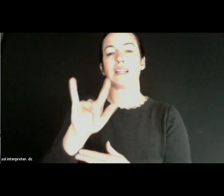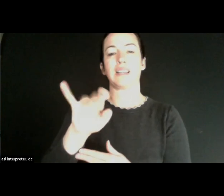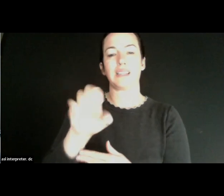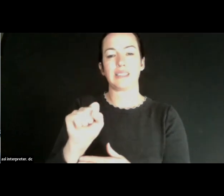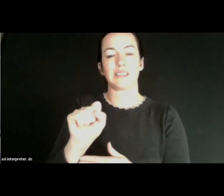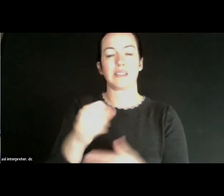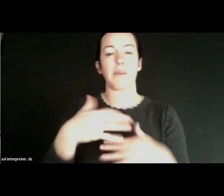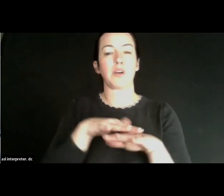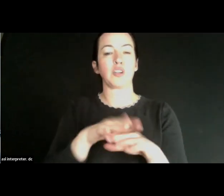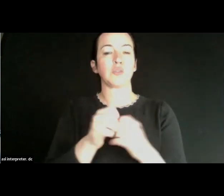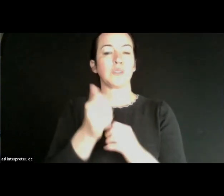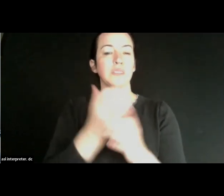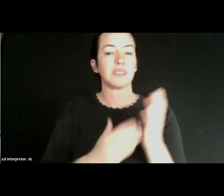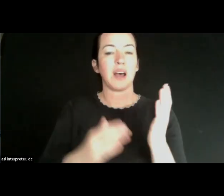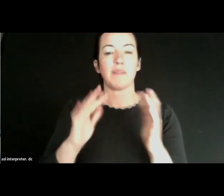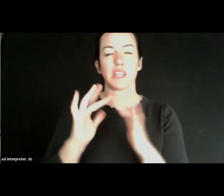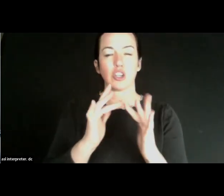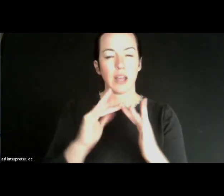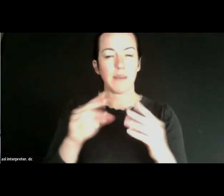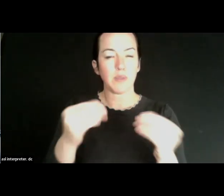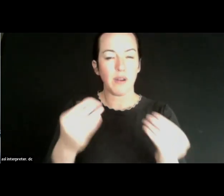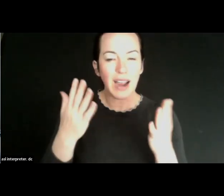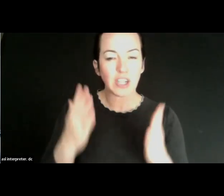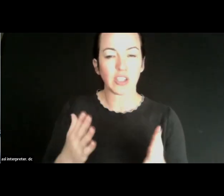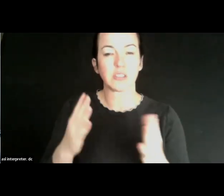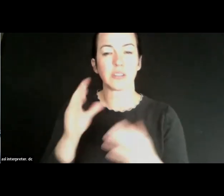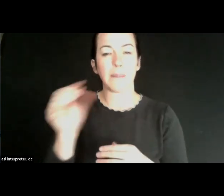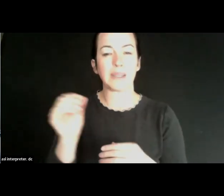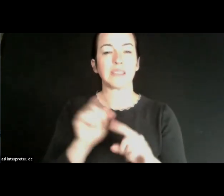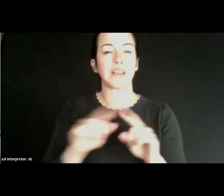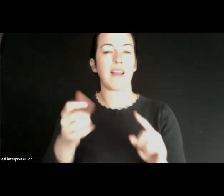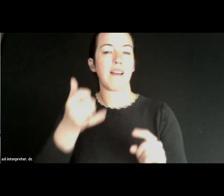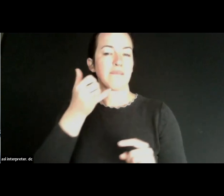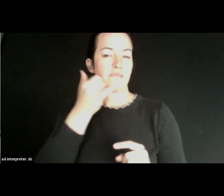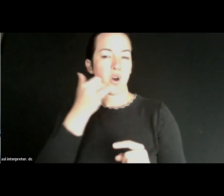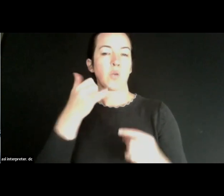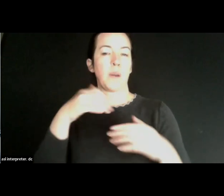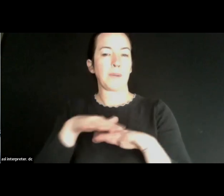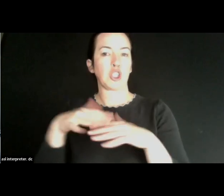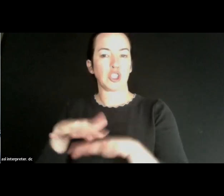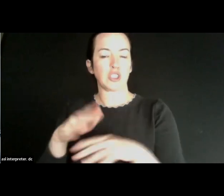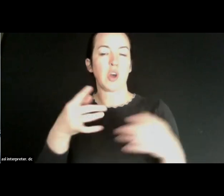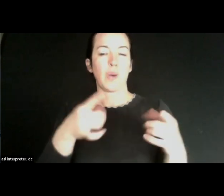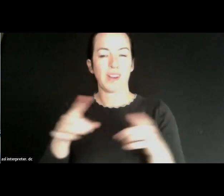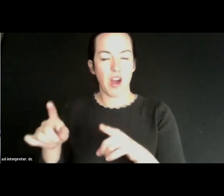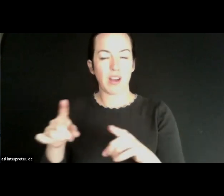with some of the Internet service providers and telephone mergers going on Now we're not governed